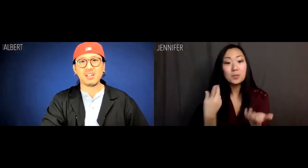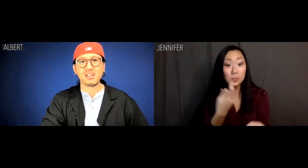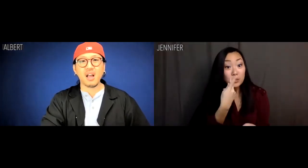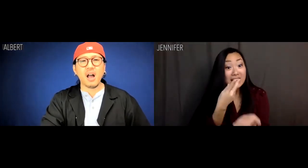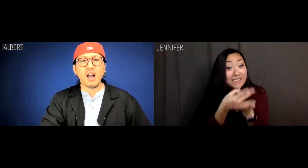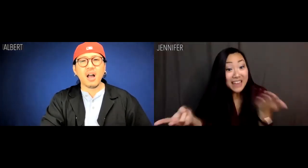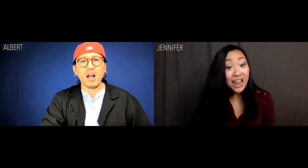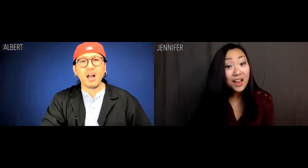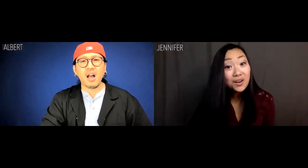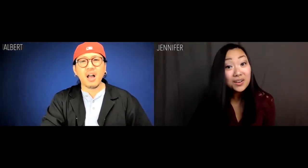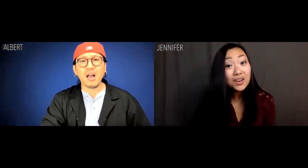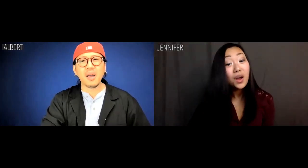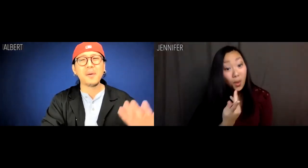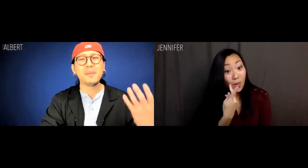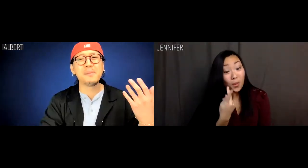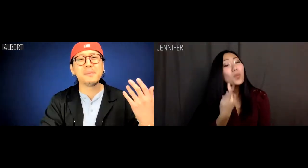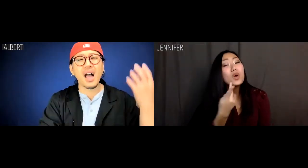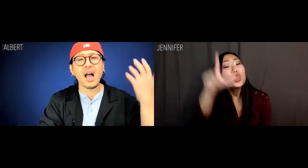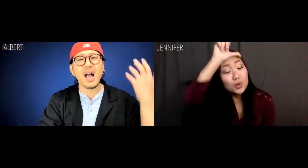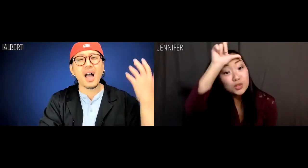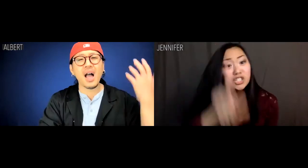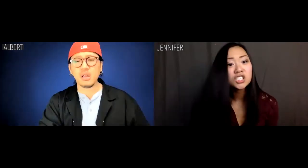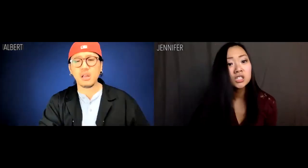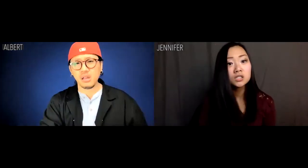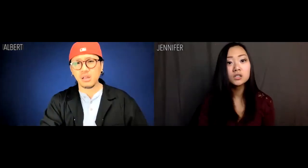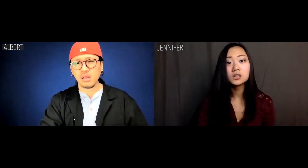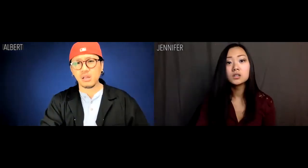We failed, Albert, you and I? We are losers.